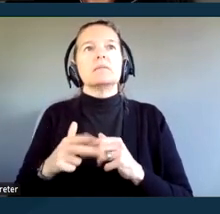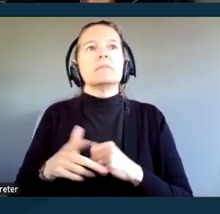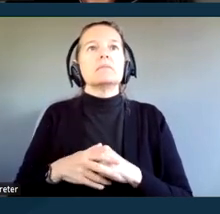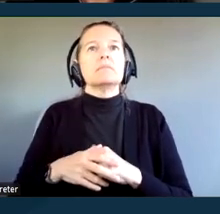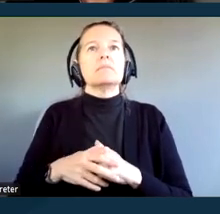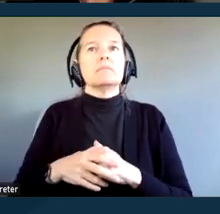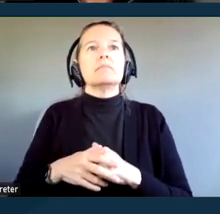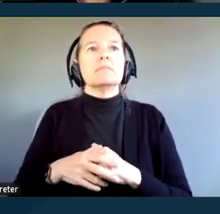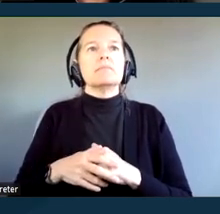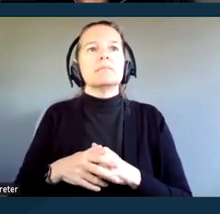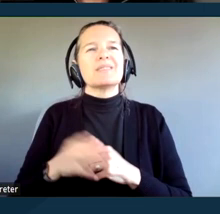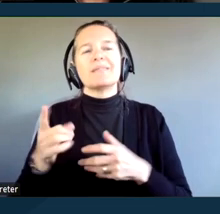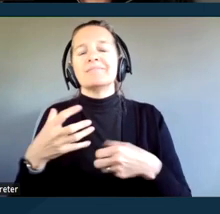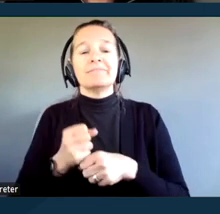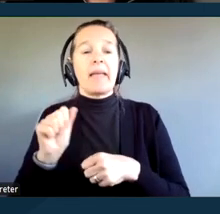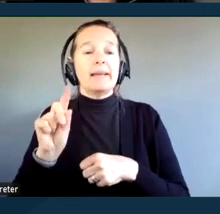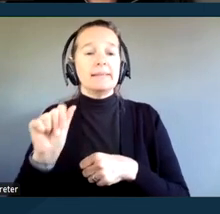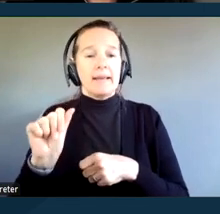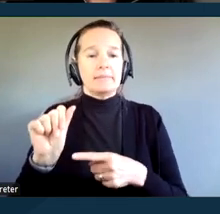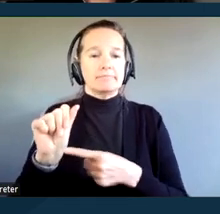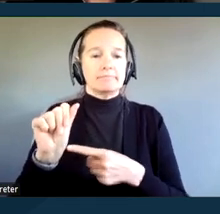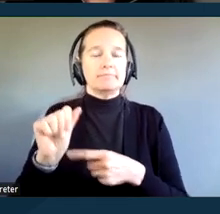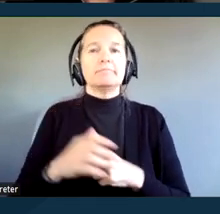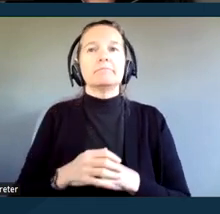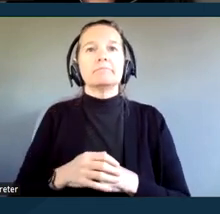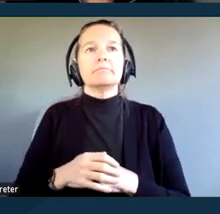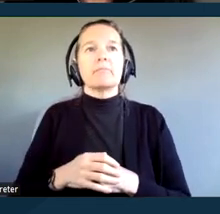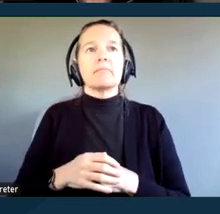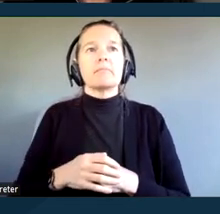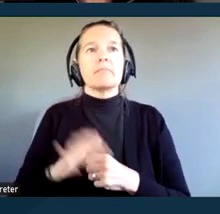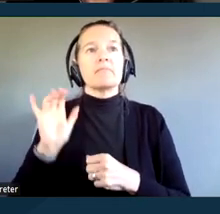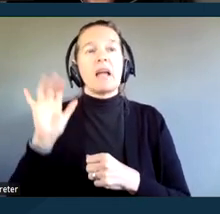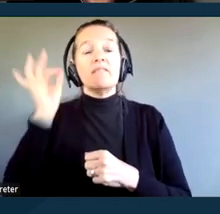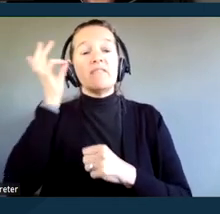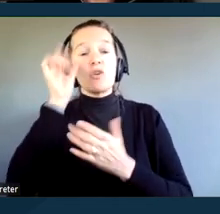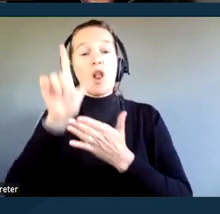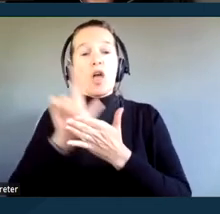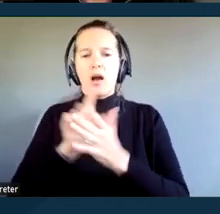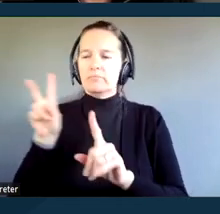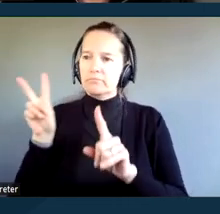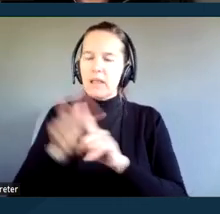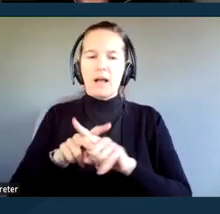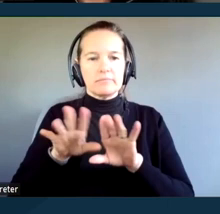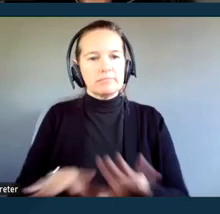So, a little bit more about the ADA. It's a federal law applicable to all state and local government entities,